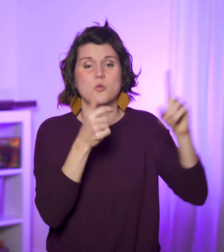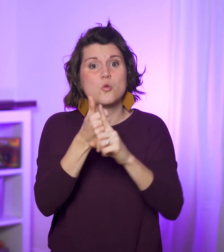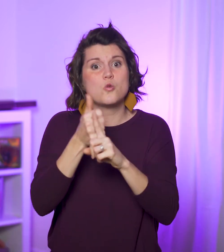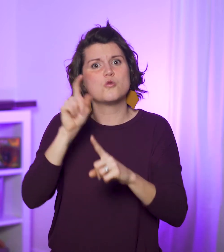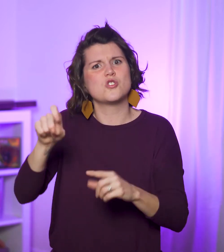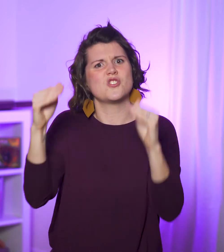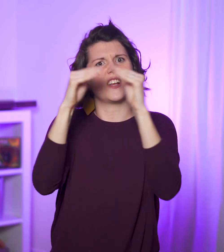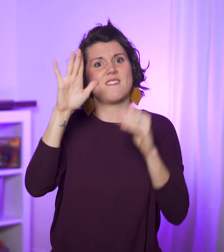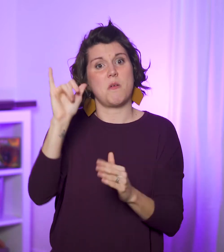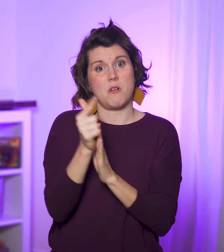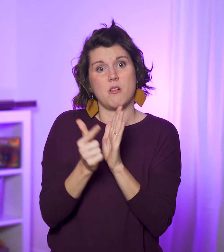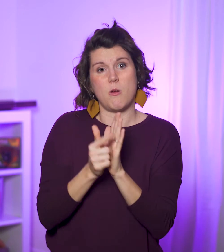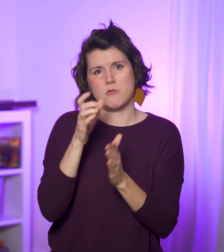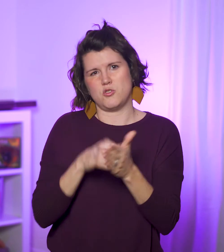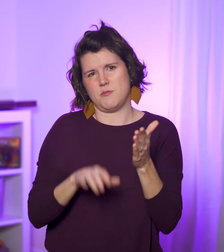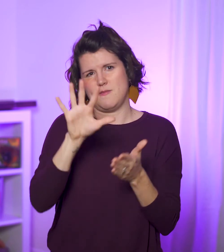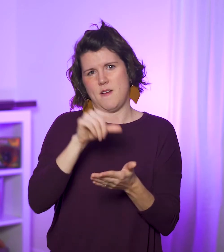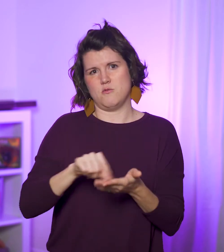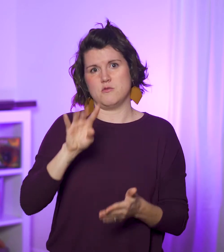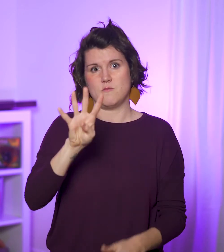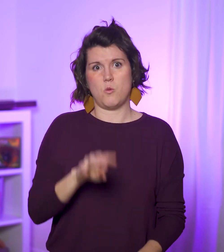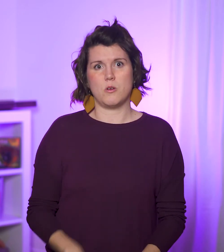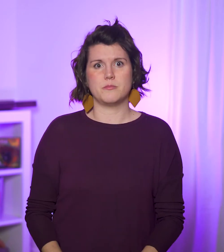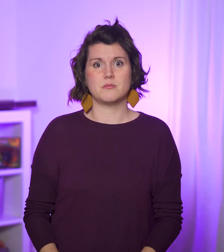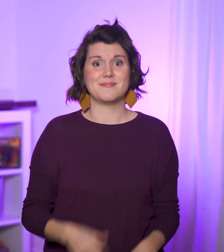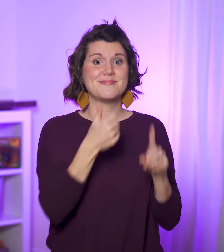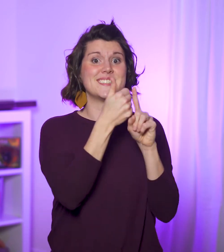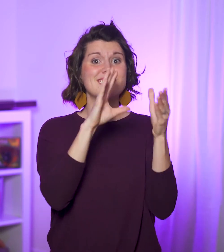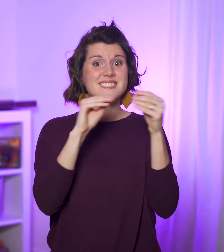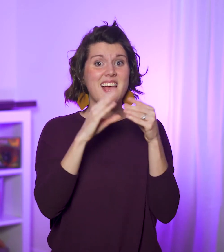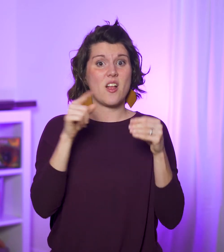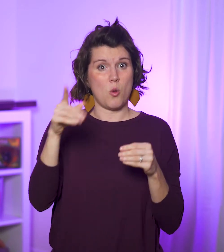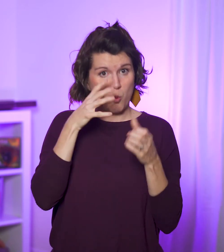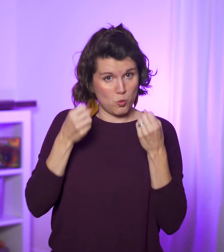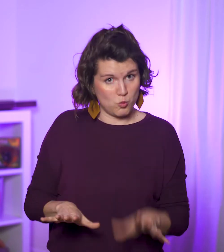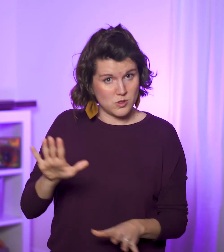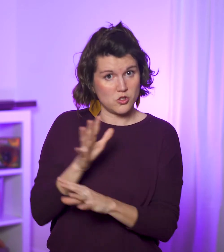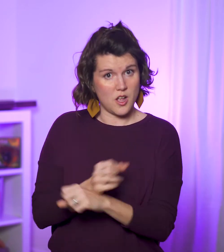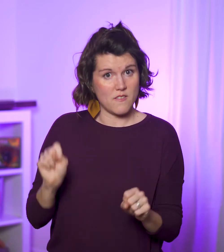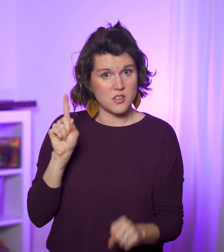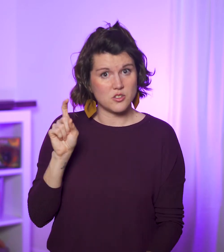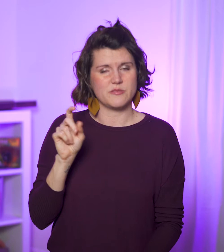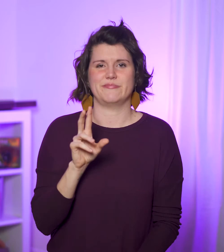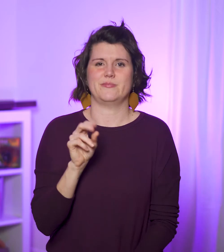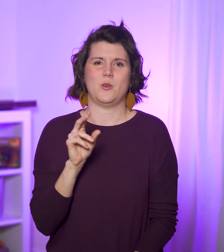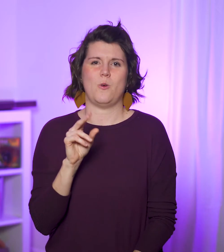you who would be justified by the law” (5:4). He isn’t saying they’ll lose their salvation—